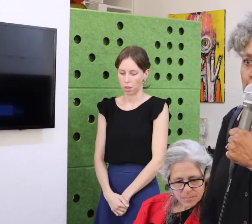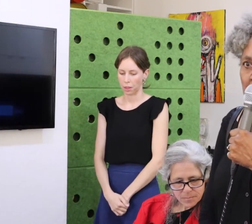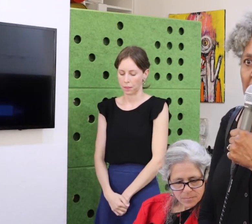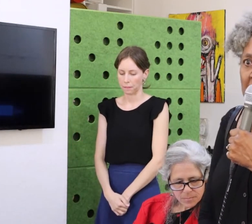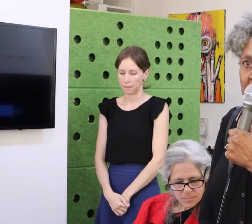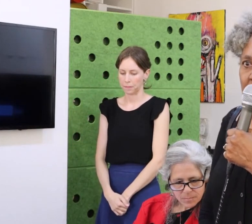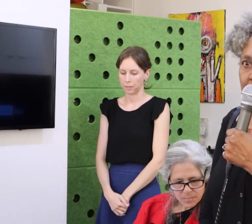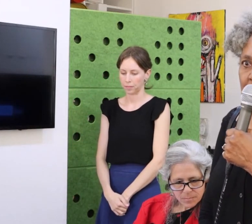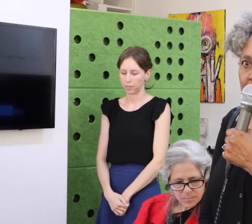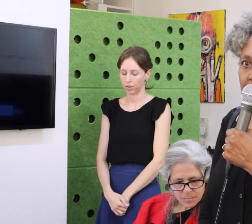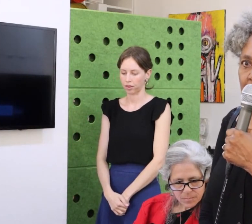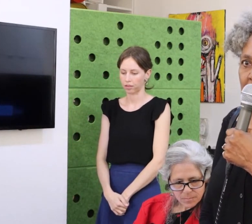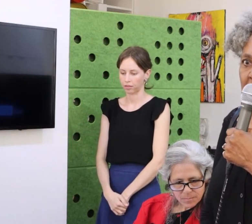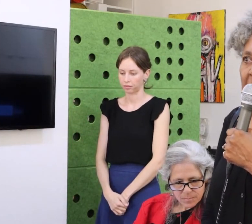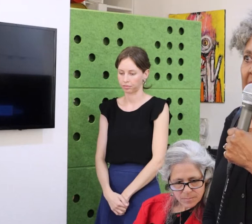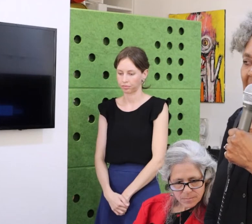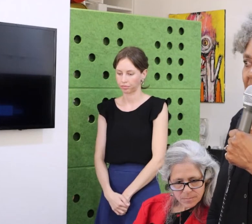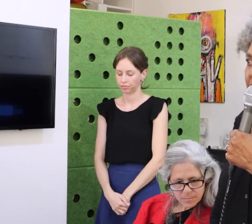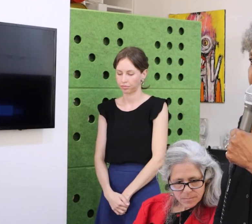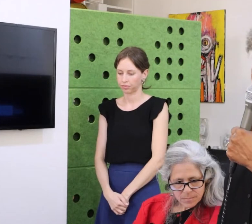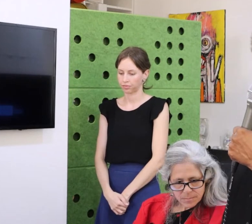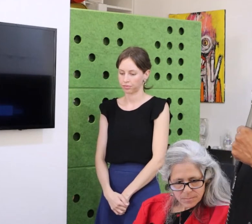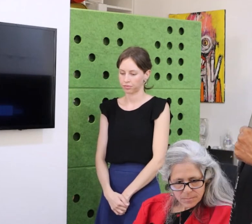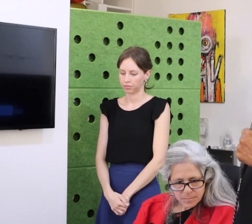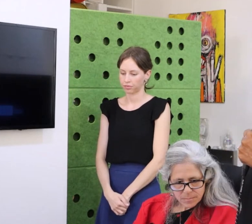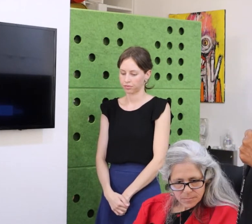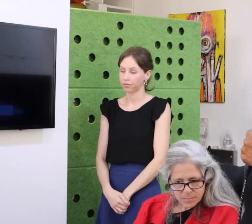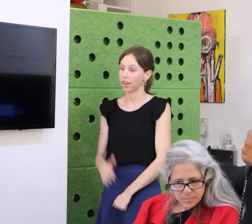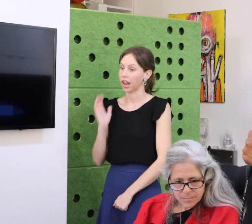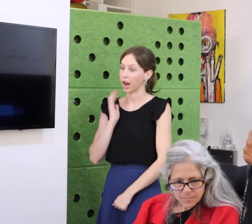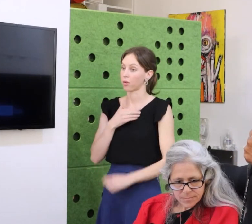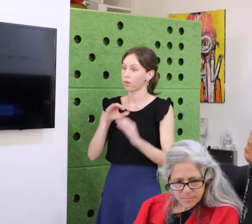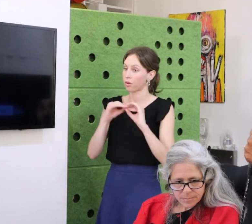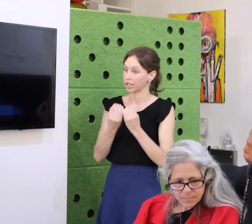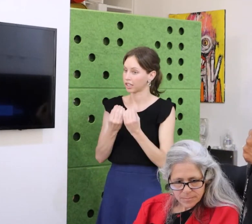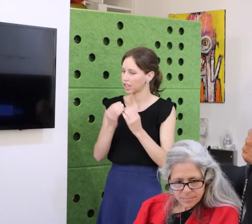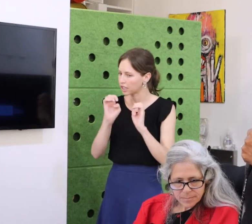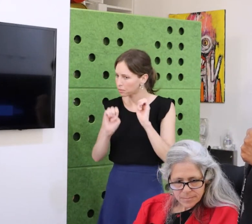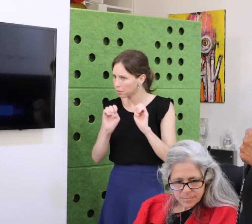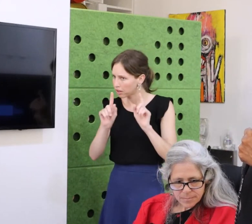And, many disability organizations being run by